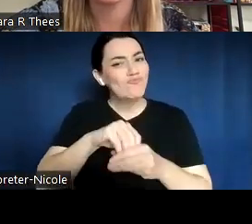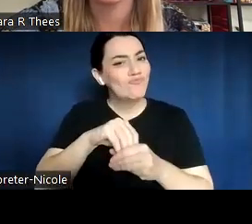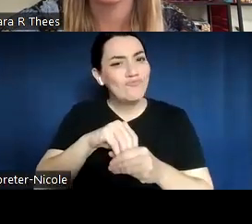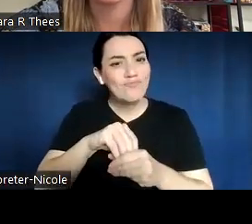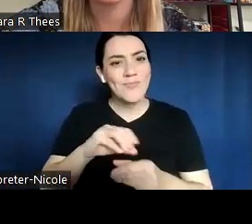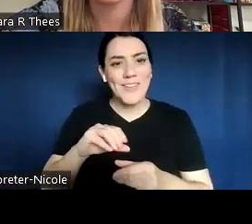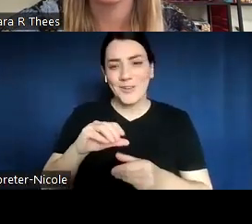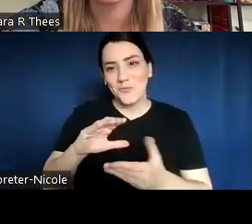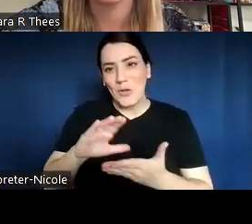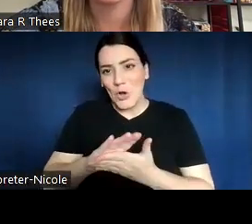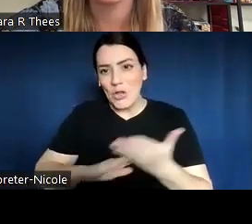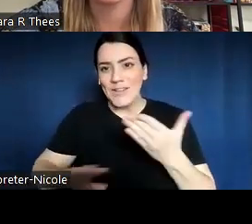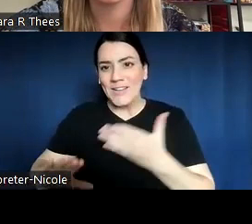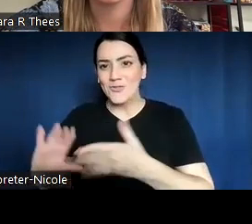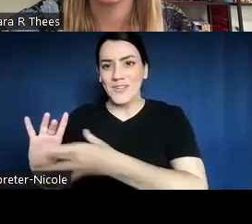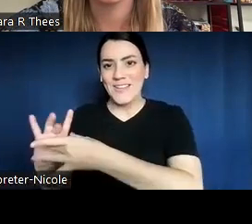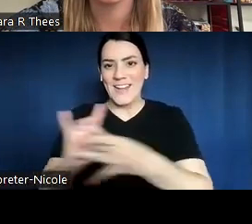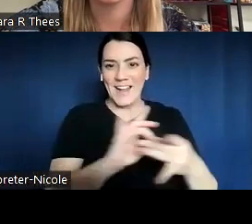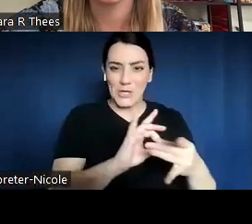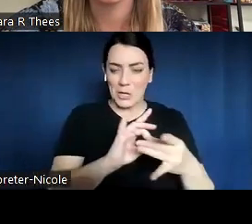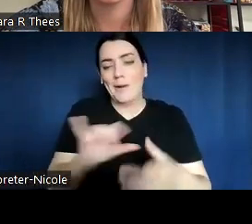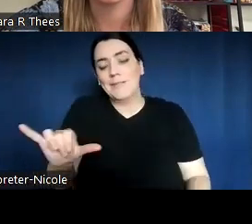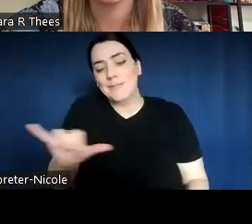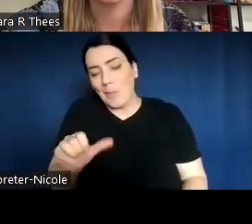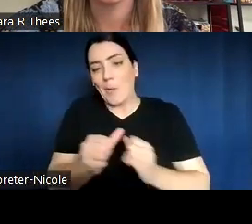she had to help other people shine with the work that she was doing.